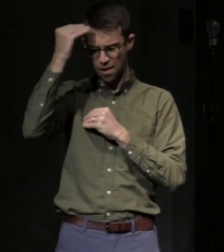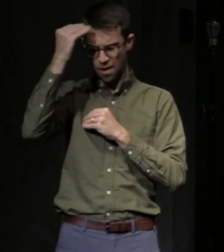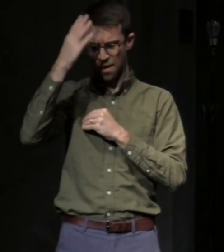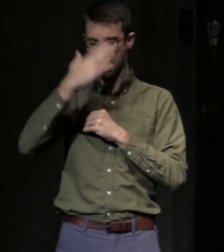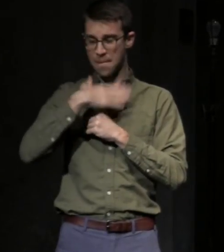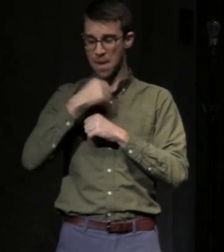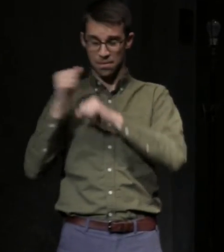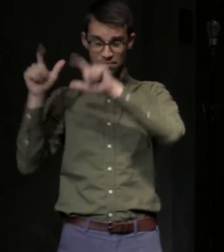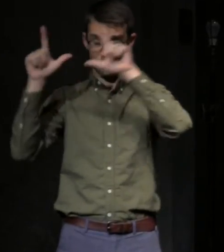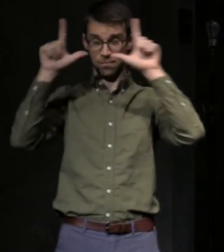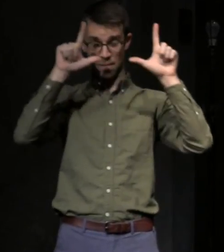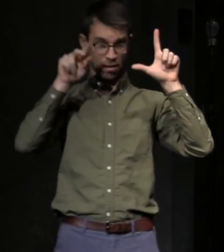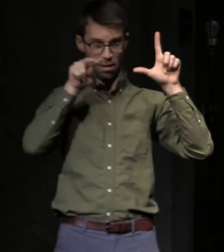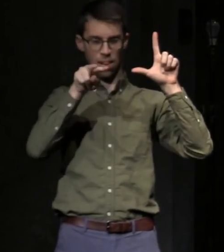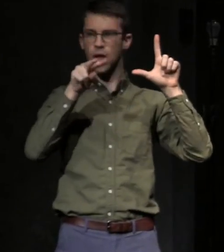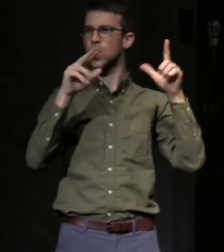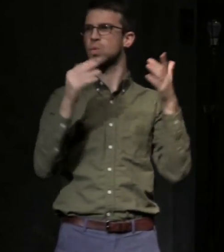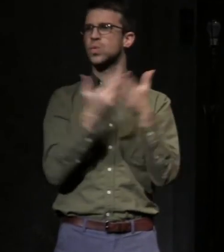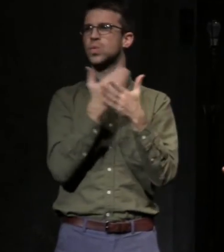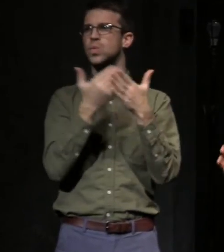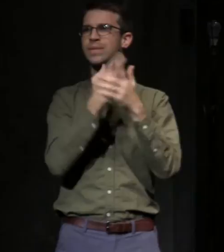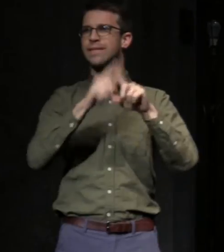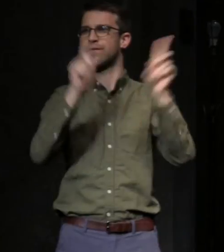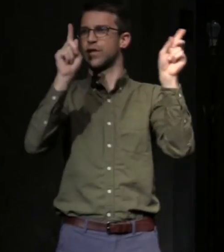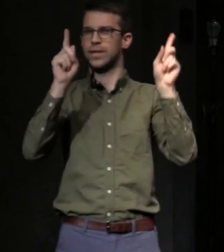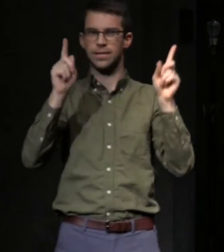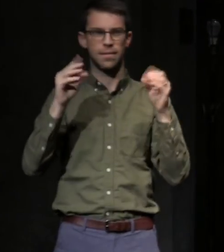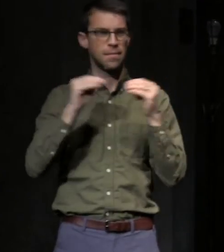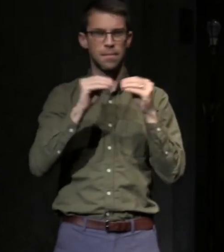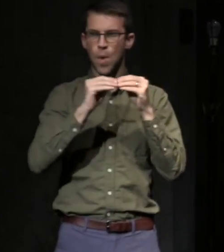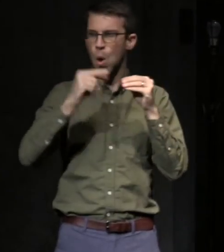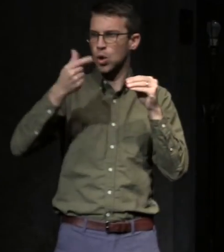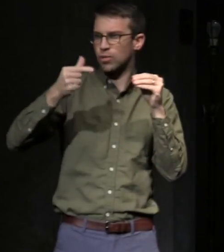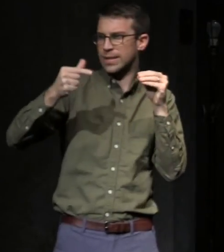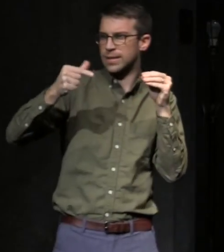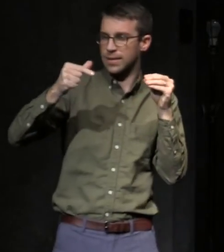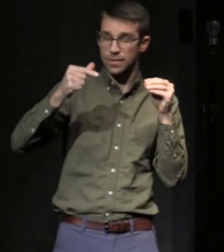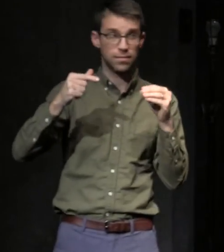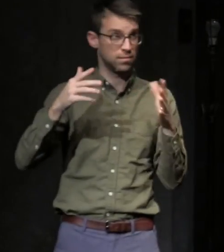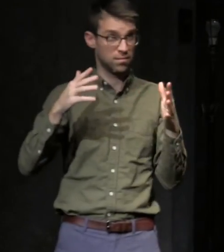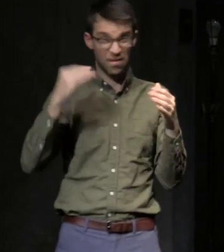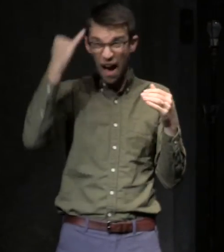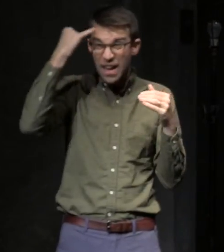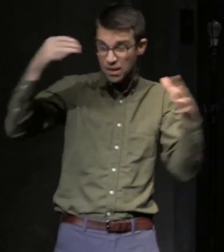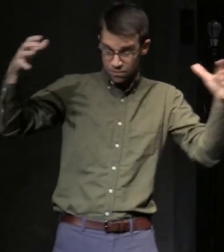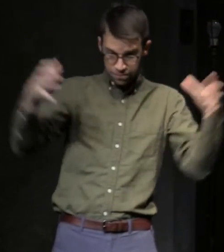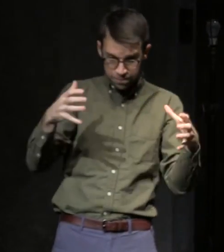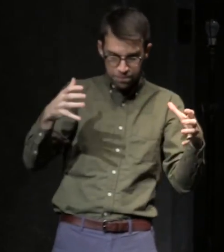greener lens. The simple act of gathering people together in a room to hear about one single